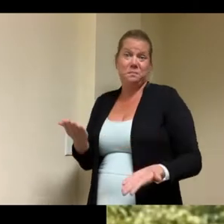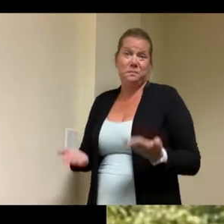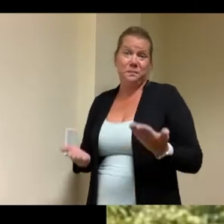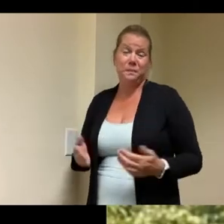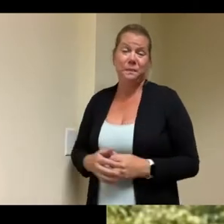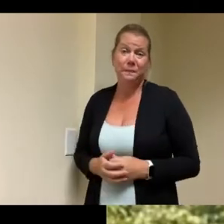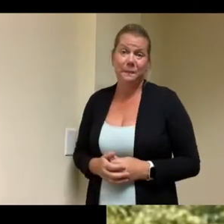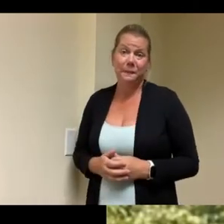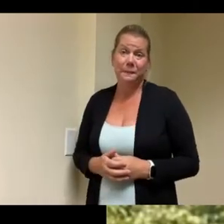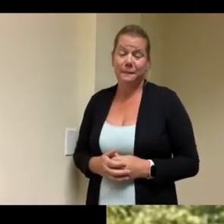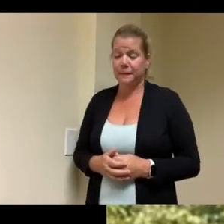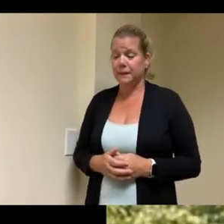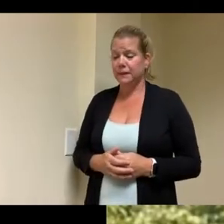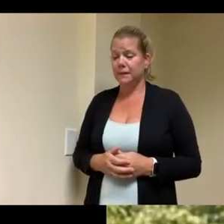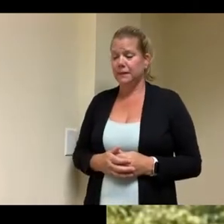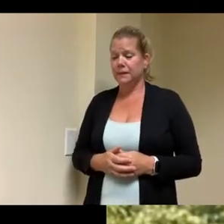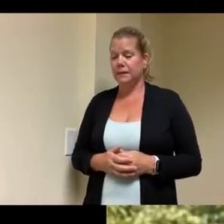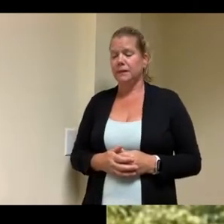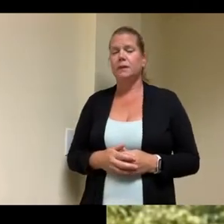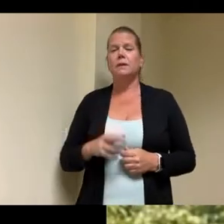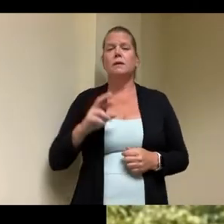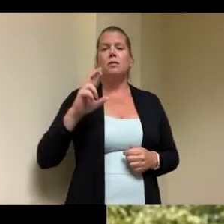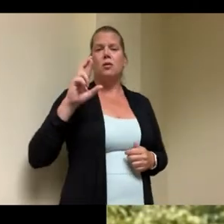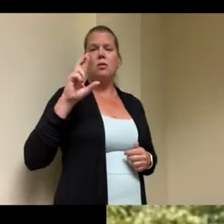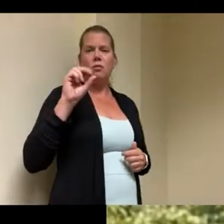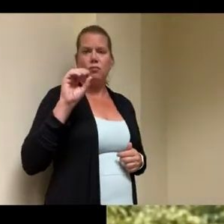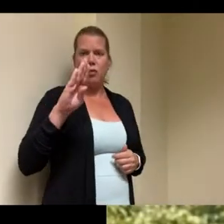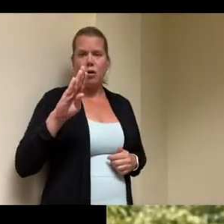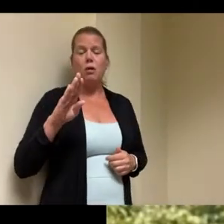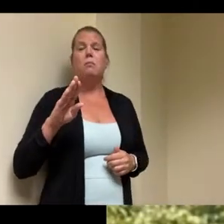the original home that we created on morton street uh to that point